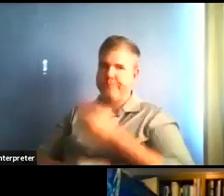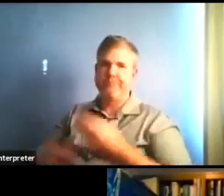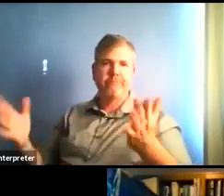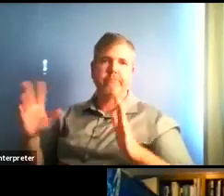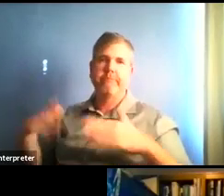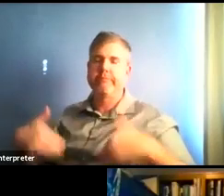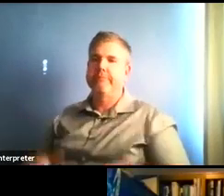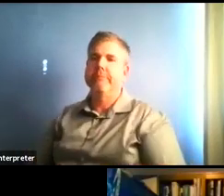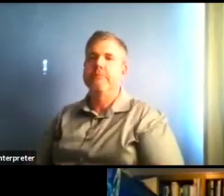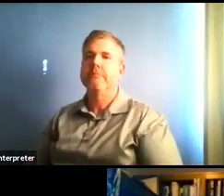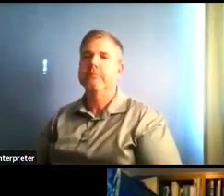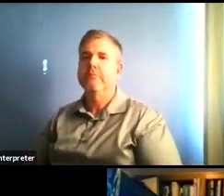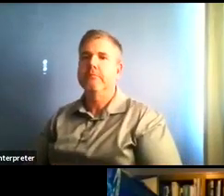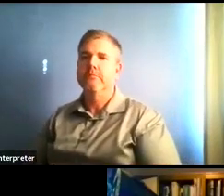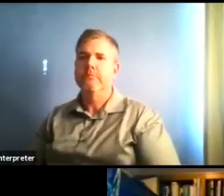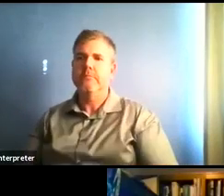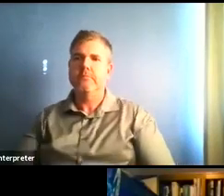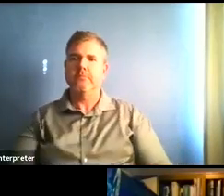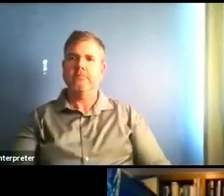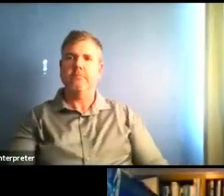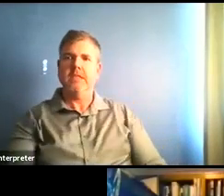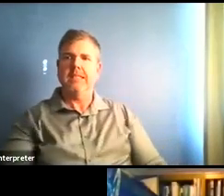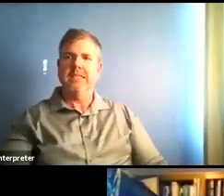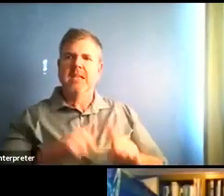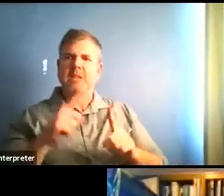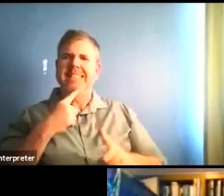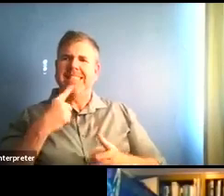Do they just not want to say where they work or.